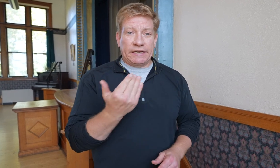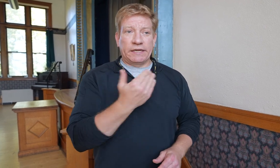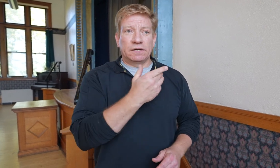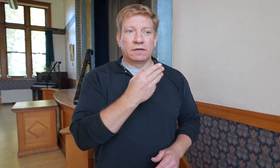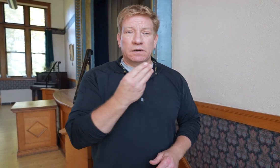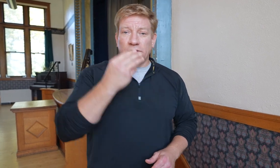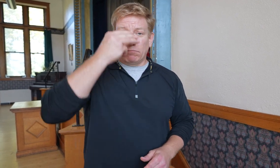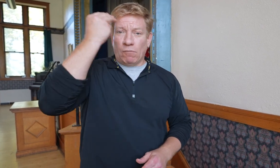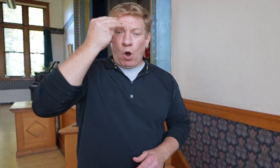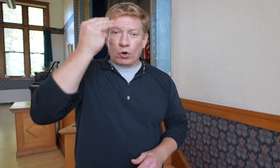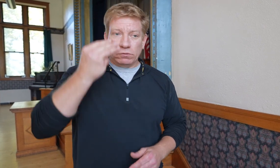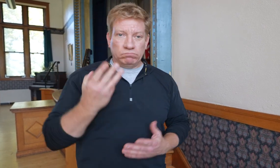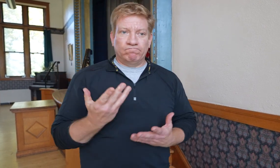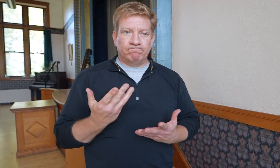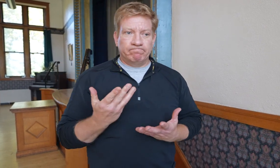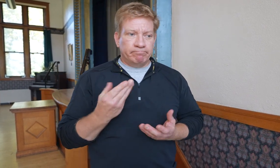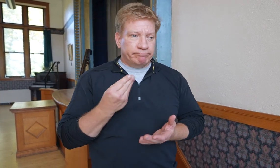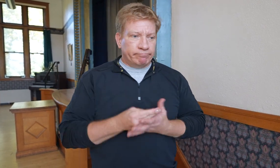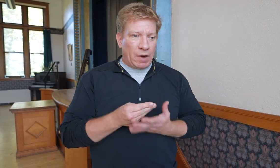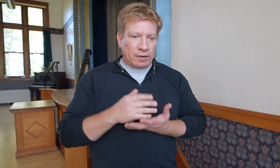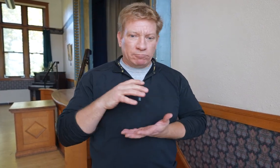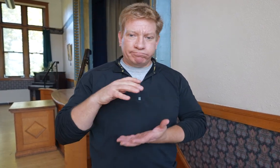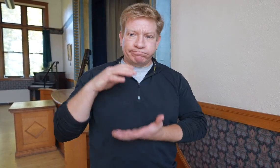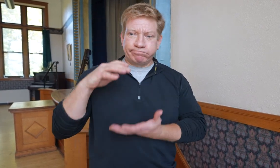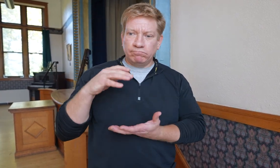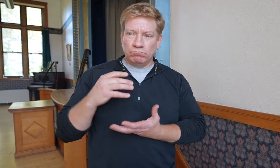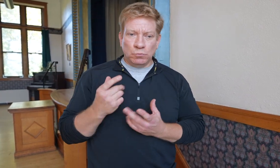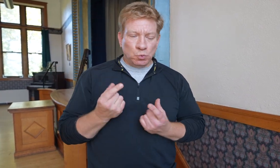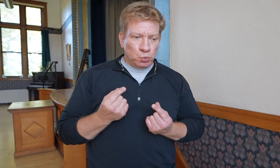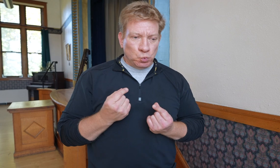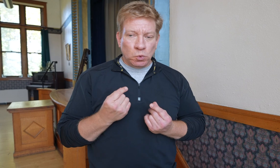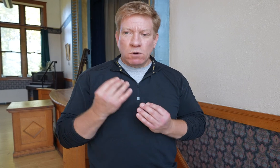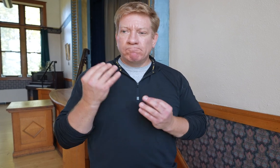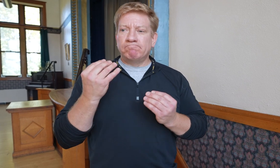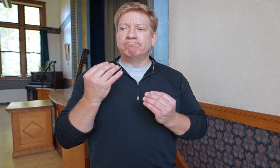Margaret received a large sum of money. She wasn’t sure what to do with it